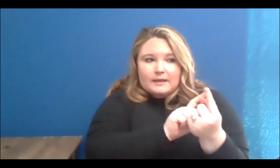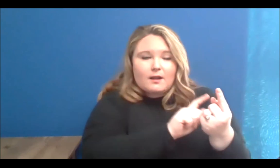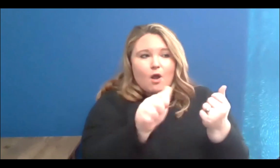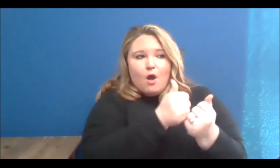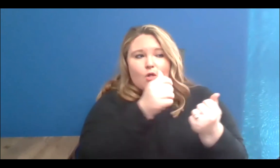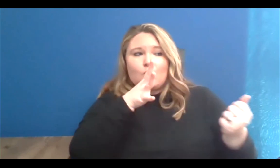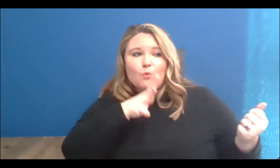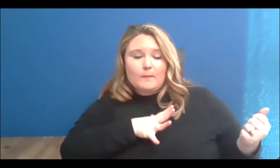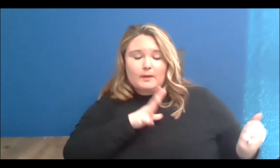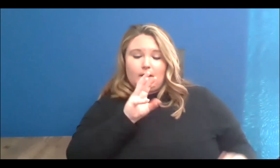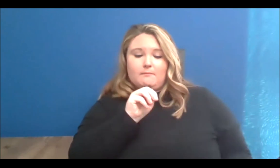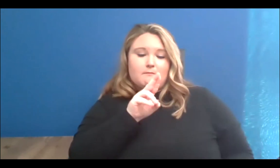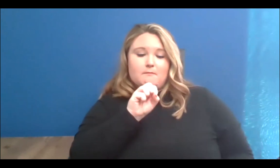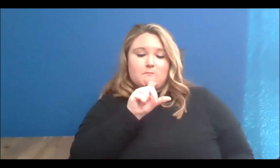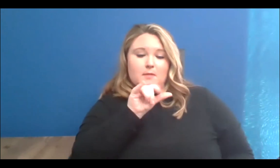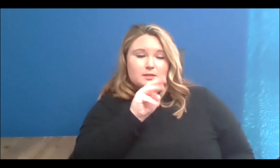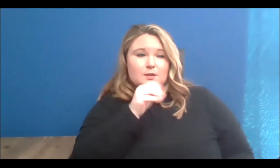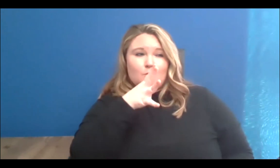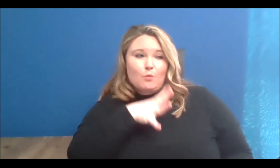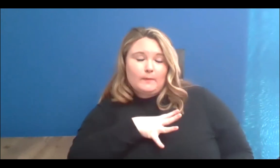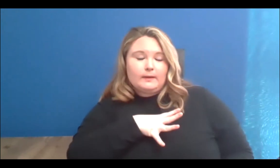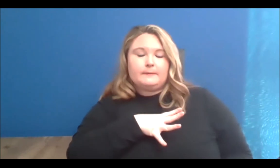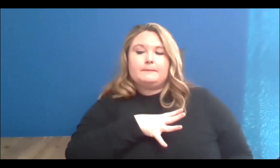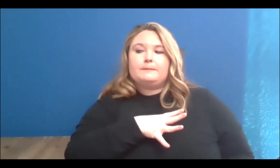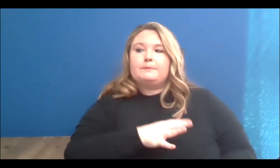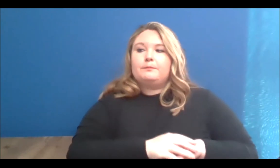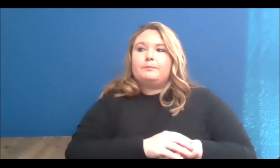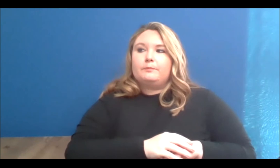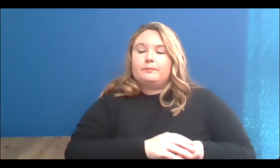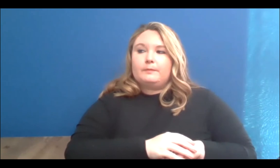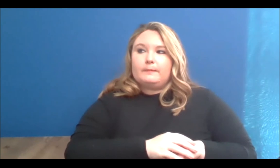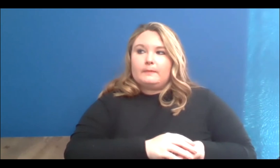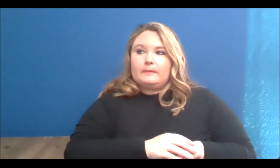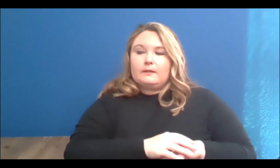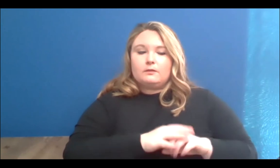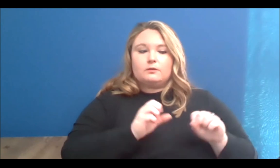different art practices, and the intention behind creating a space where we could